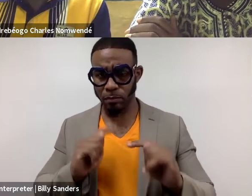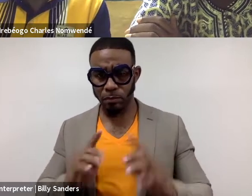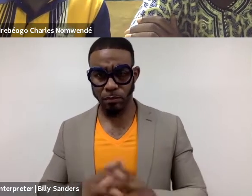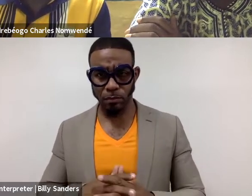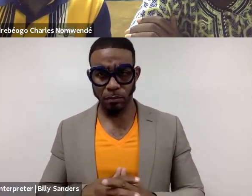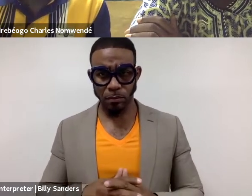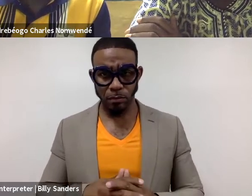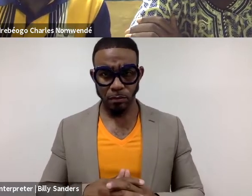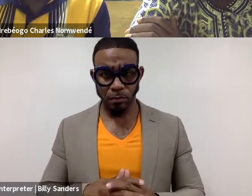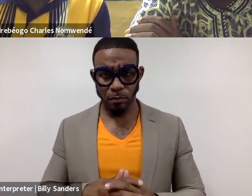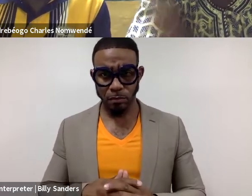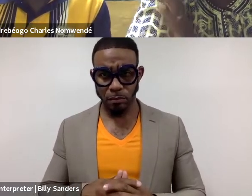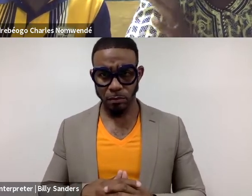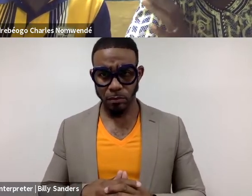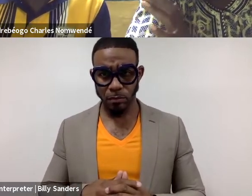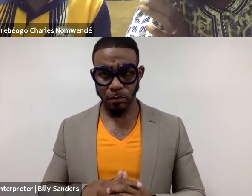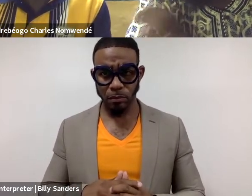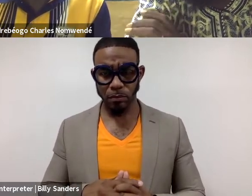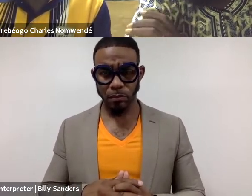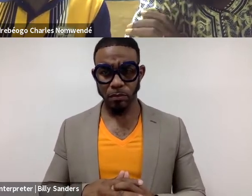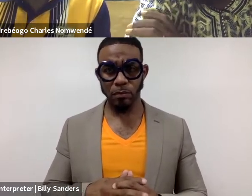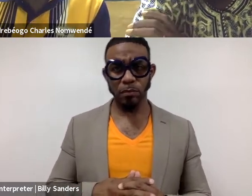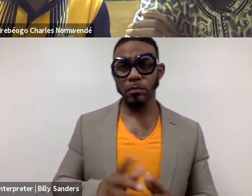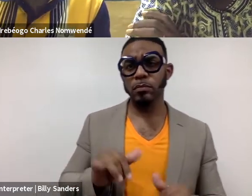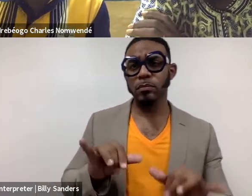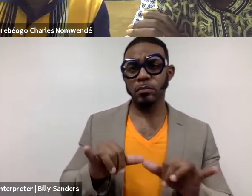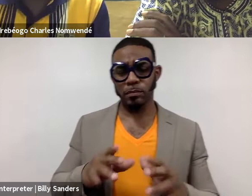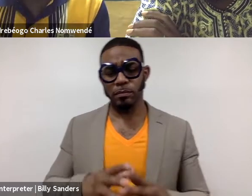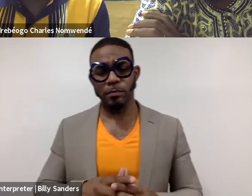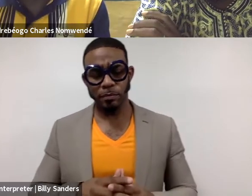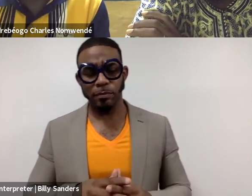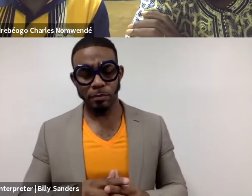(Charles speaks French) I don't want to critique. (Charles speaks French)